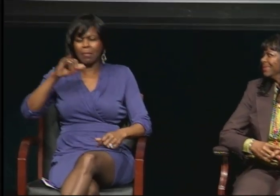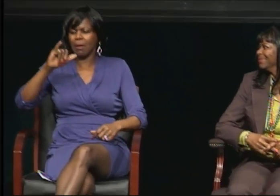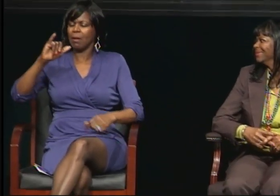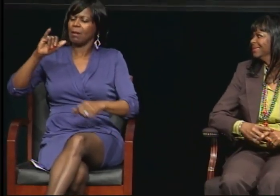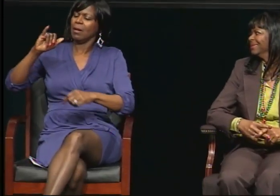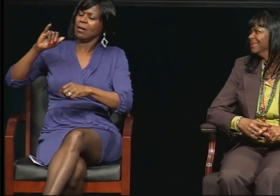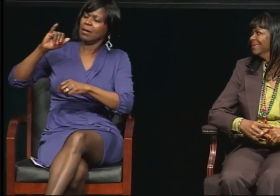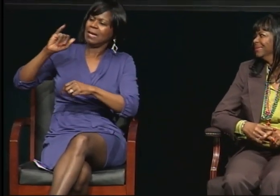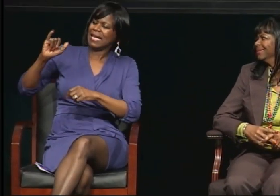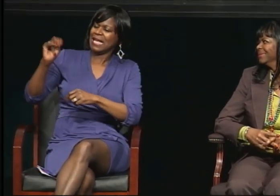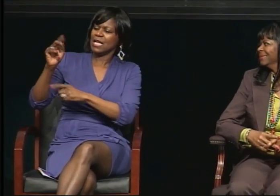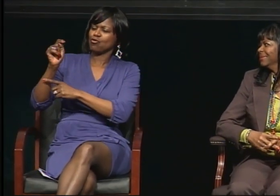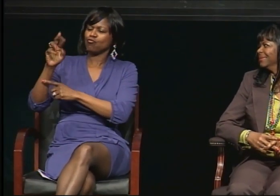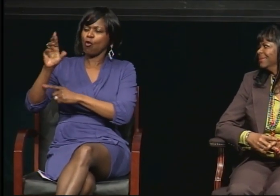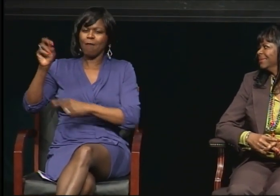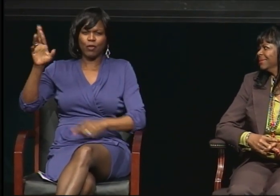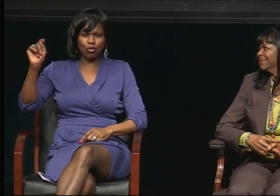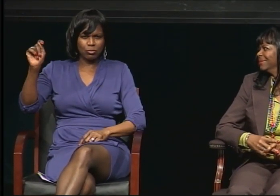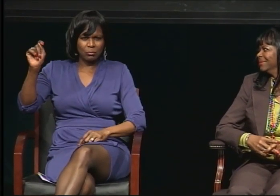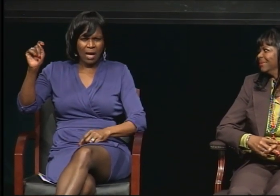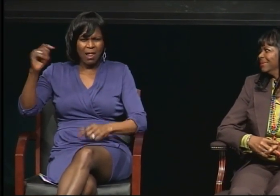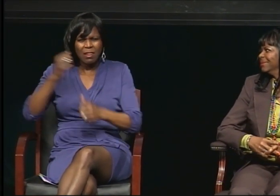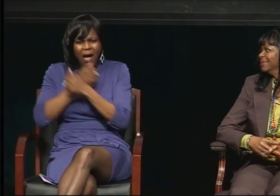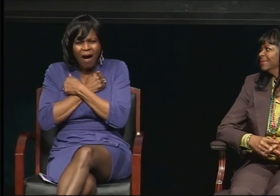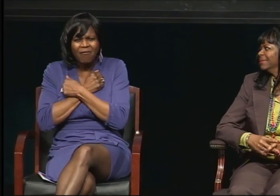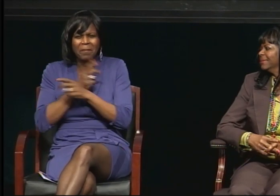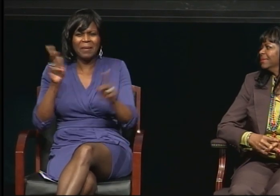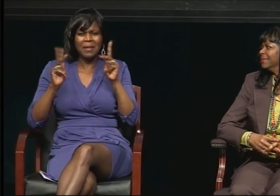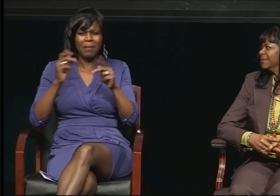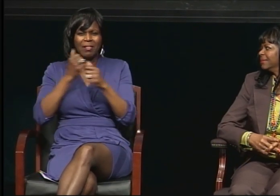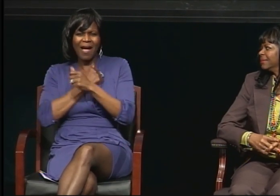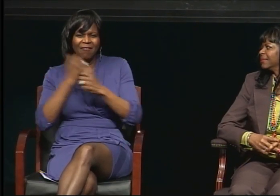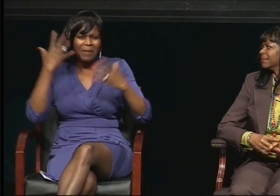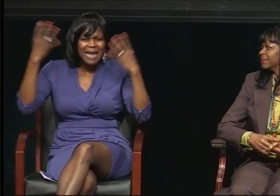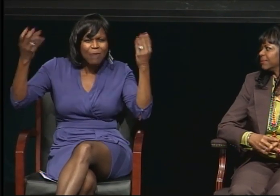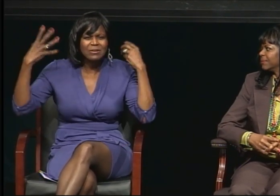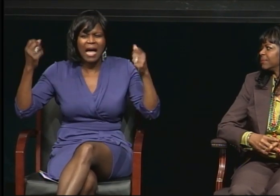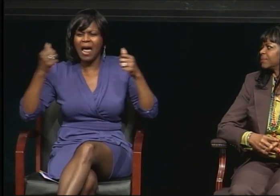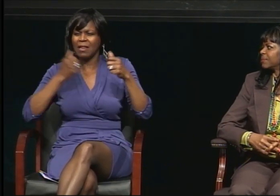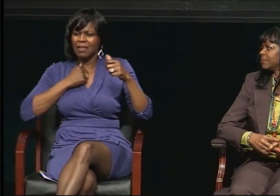And I'm the extrovert. She was always inside studying in the summertime.